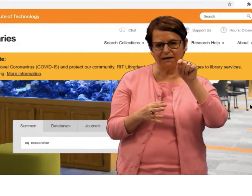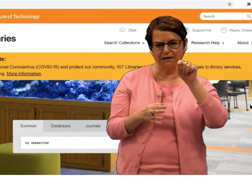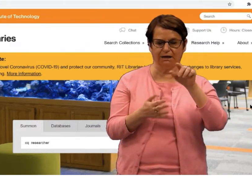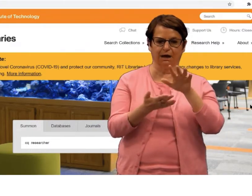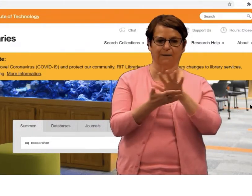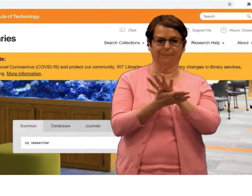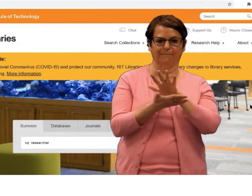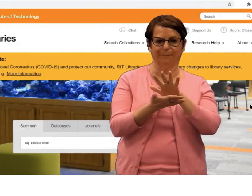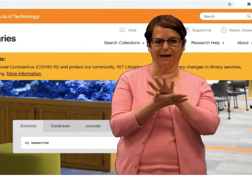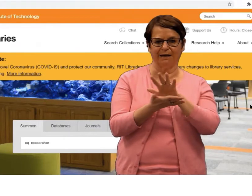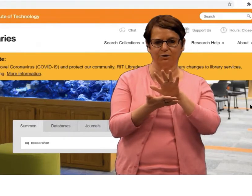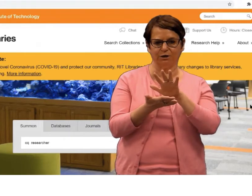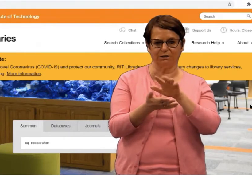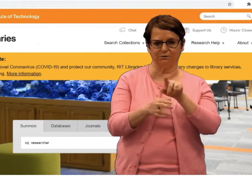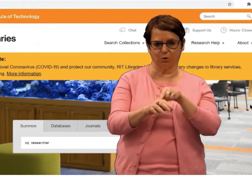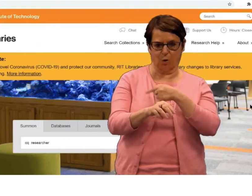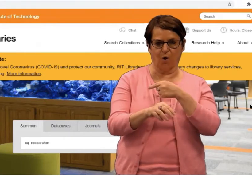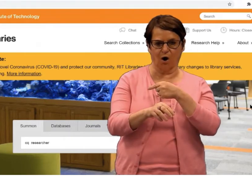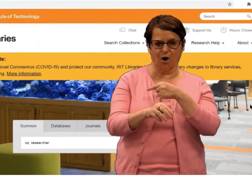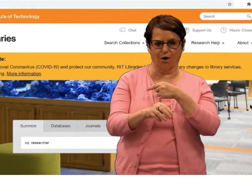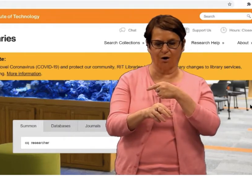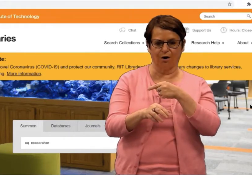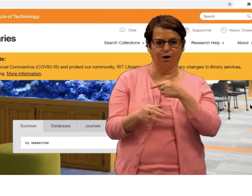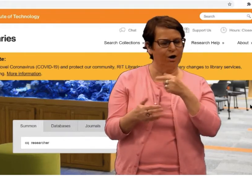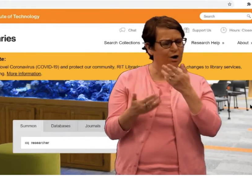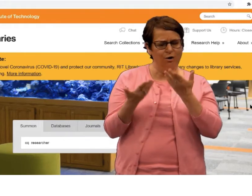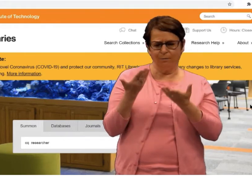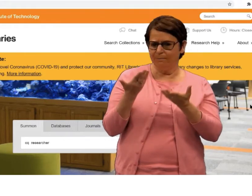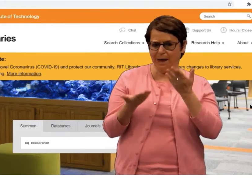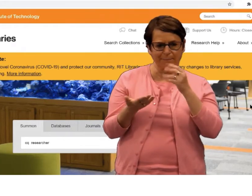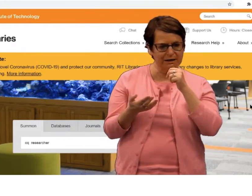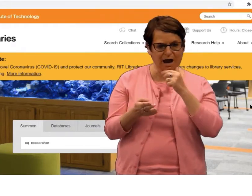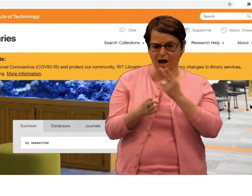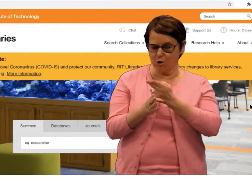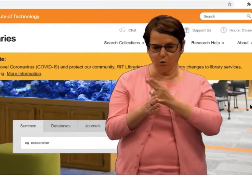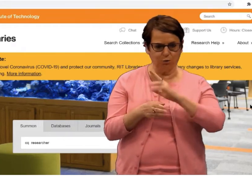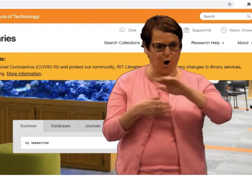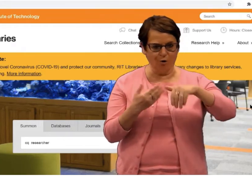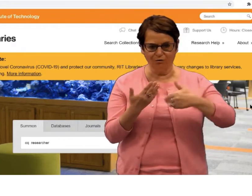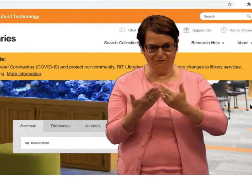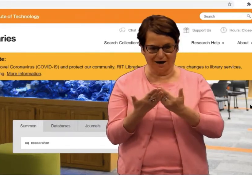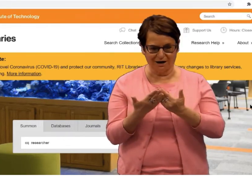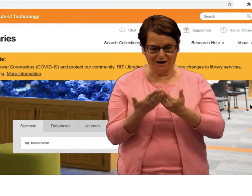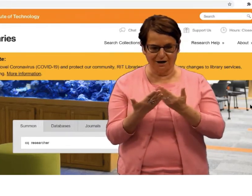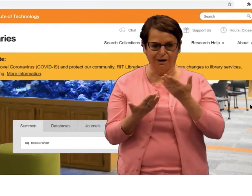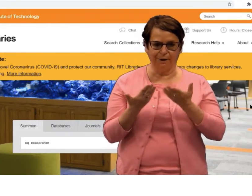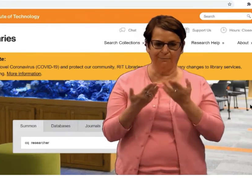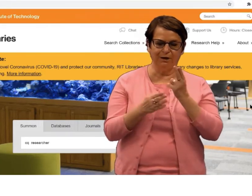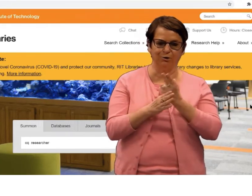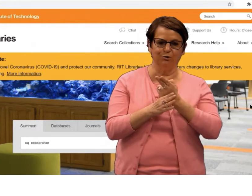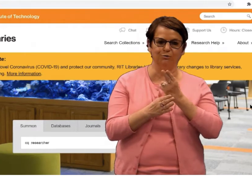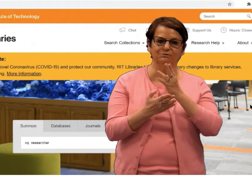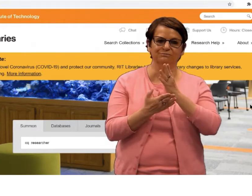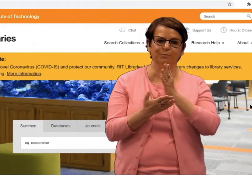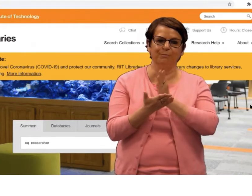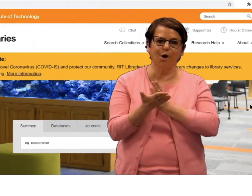So it tends to be 20 pages long. You may not use all of it.